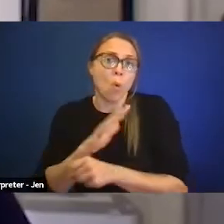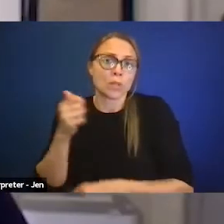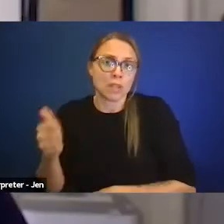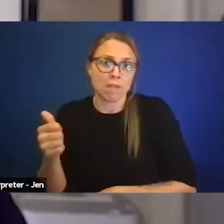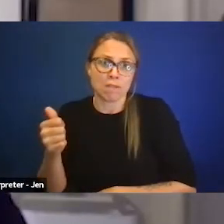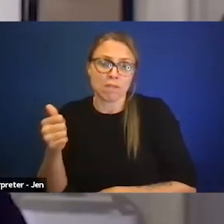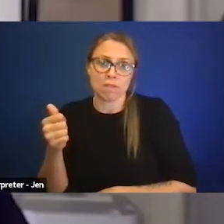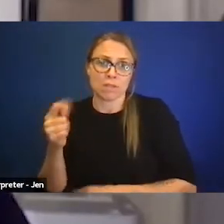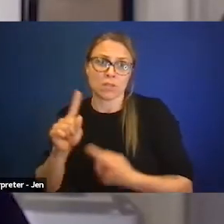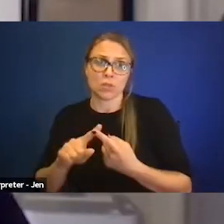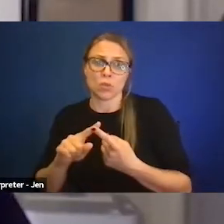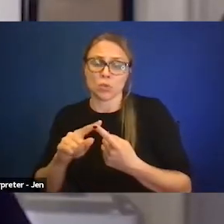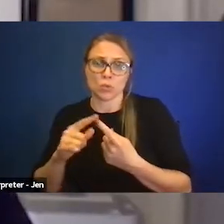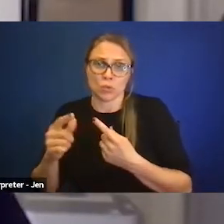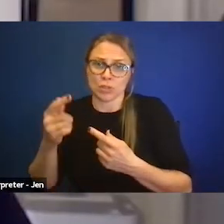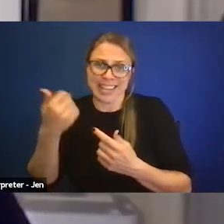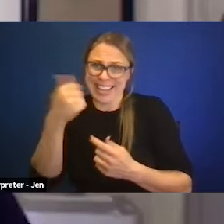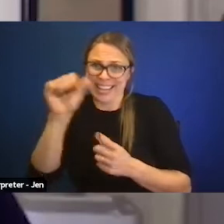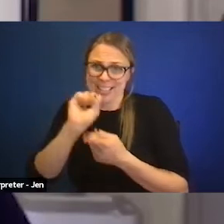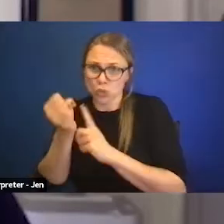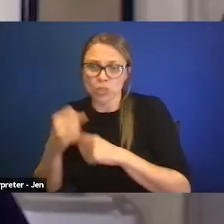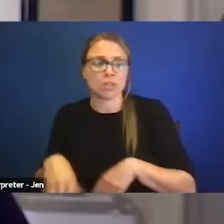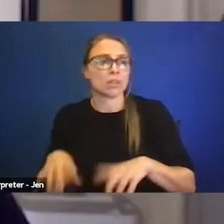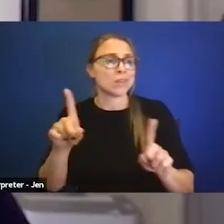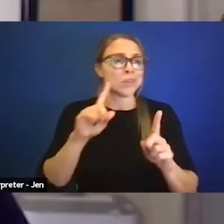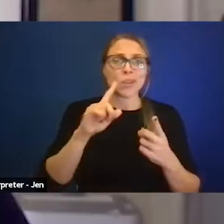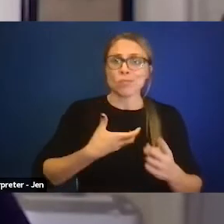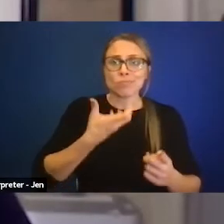Whether it's with your family, in the community, in business,